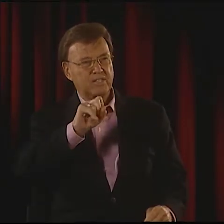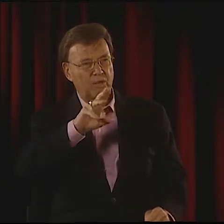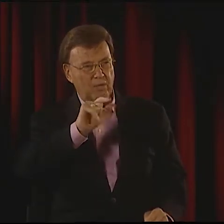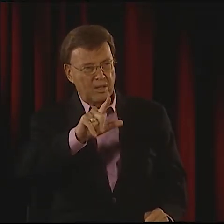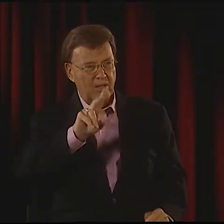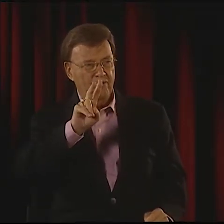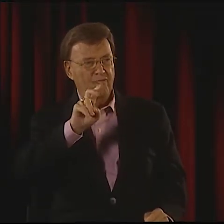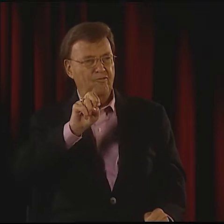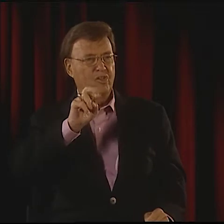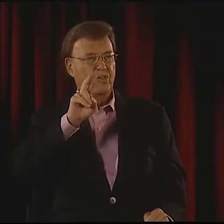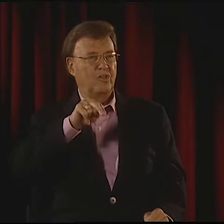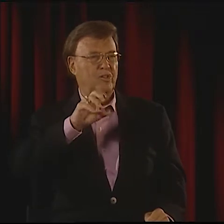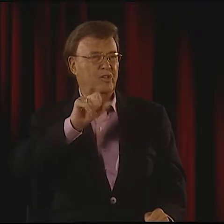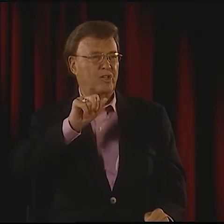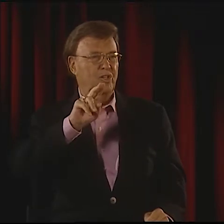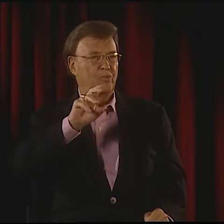CLOSE-UP, FAR AWAY.